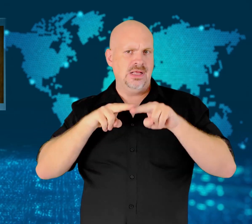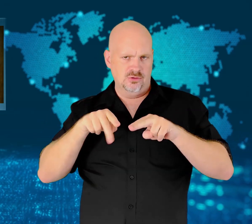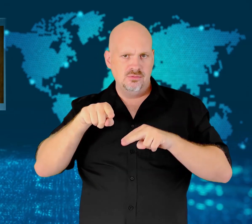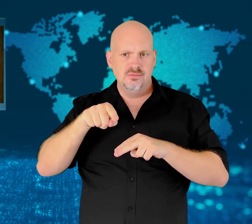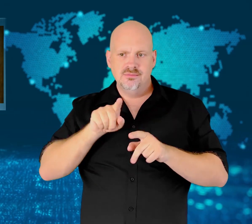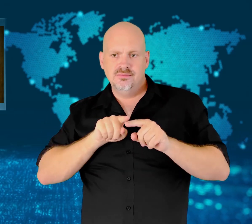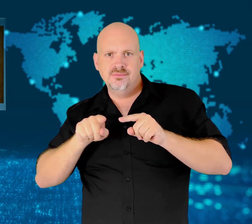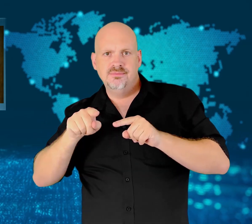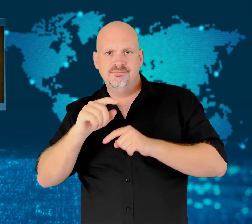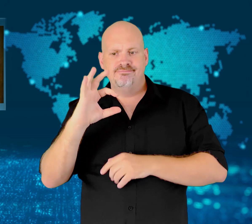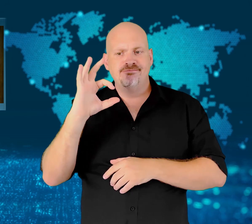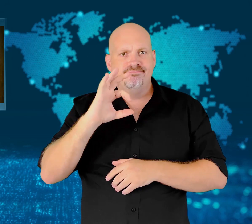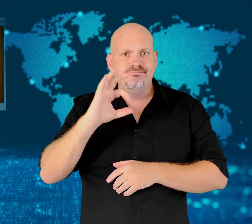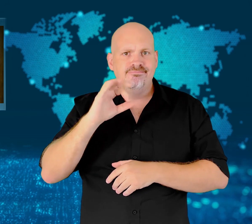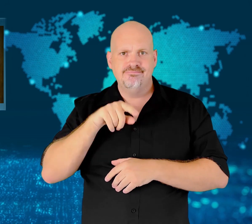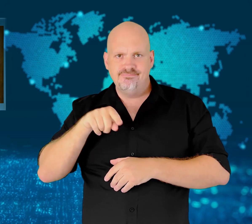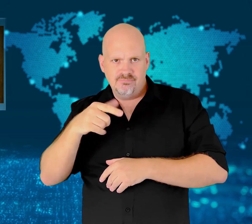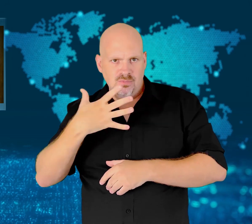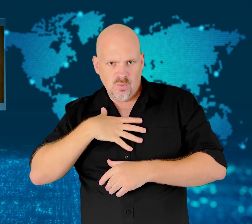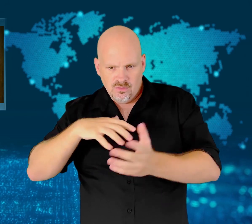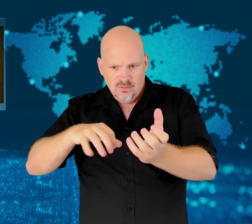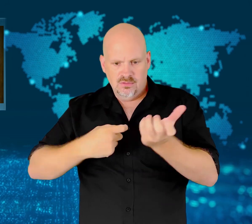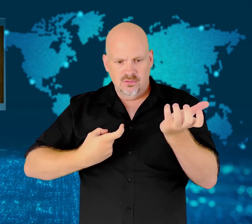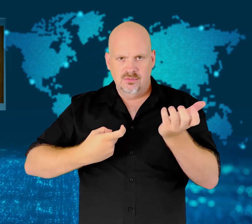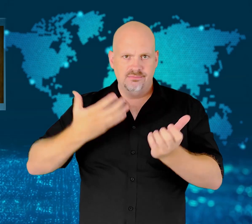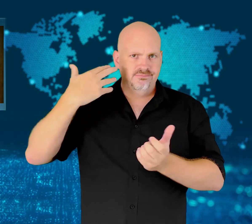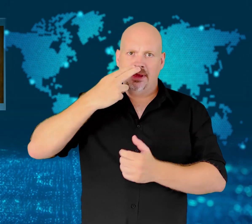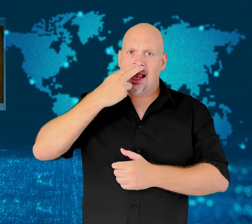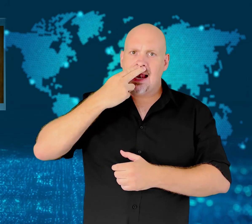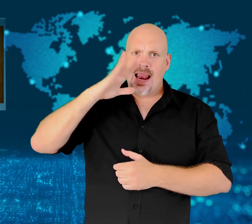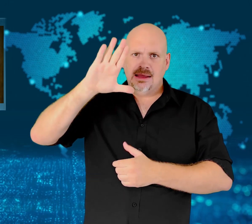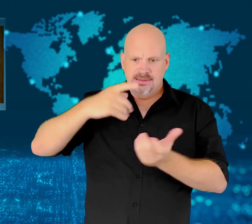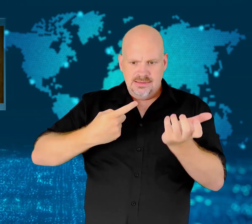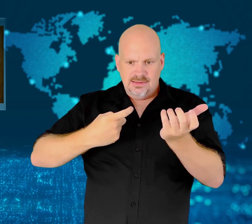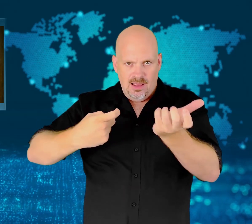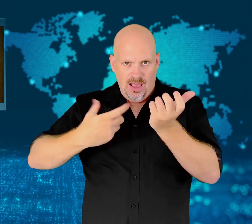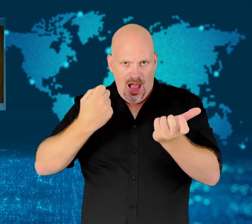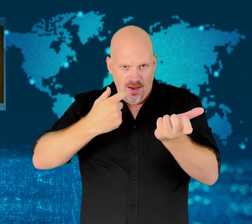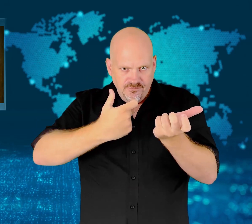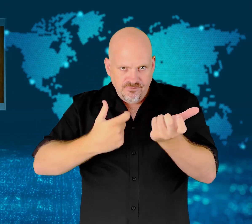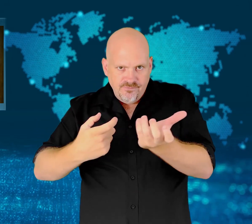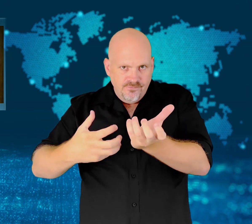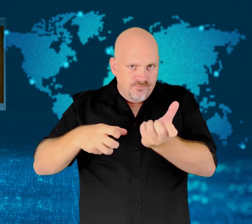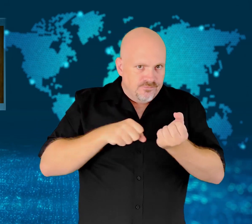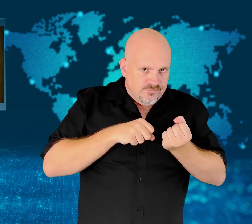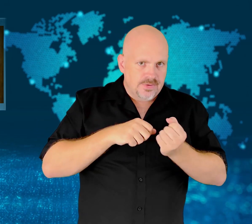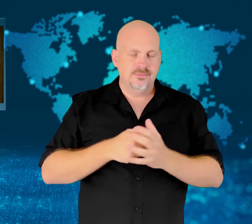to retrieve a loaded Nazi-era gun from a bathroom